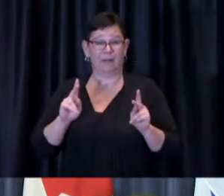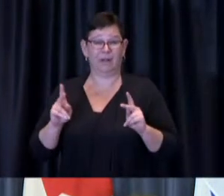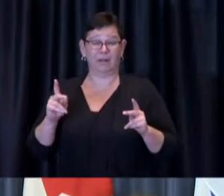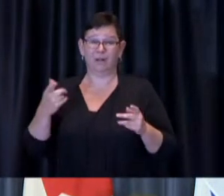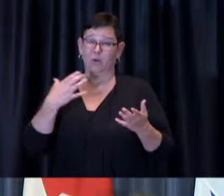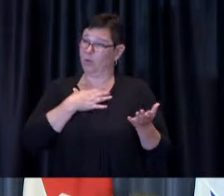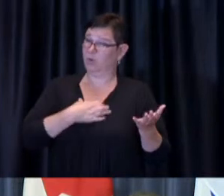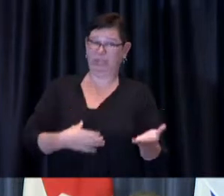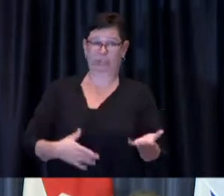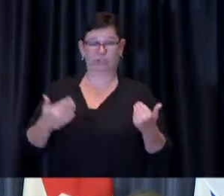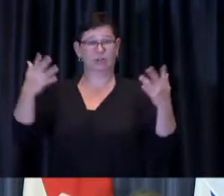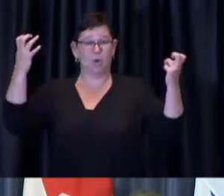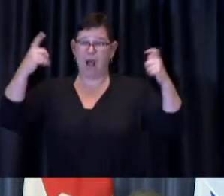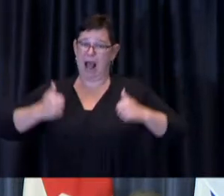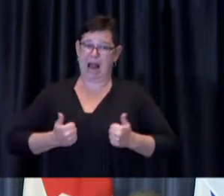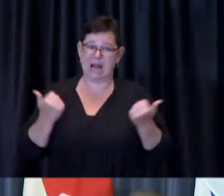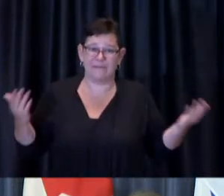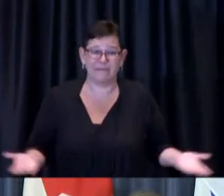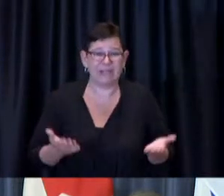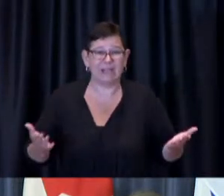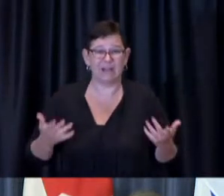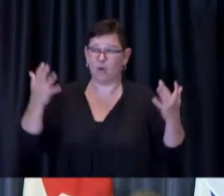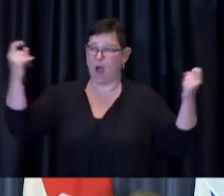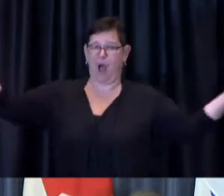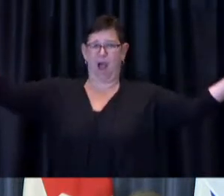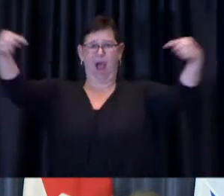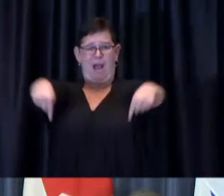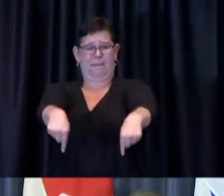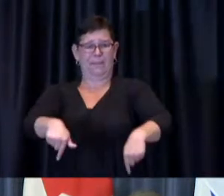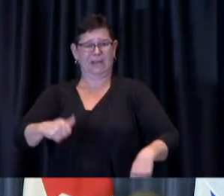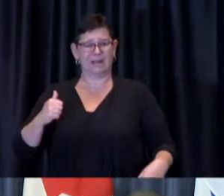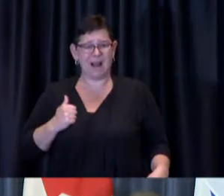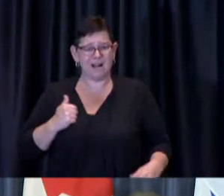Having questions about your own health care is totally normal.